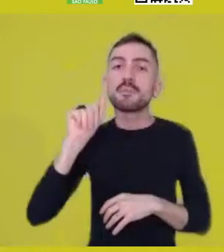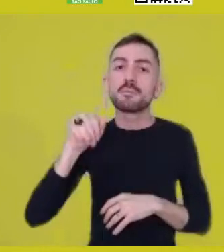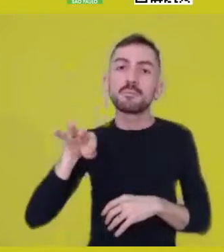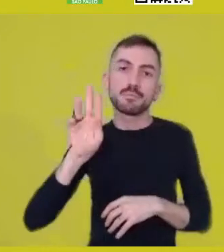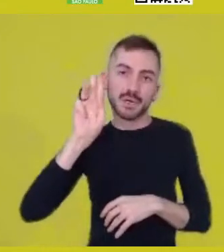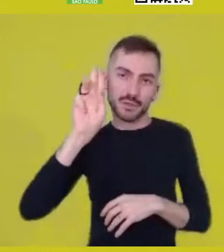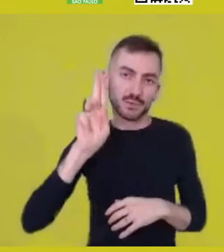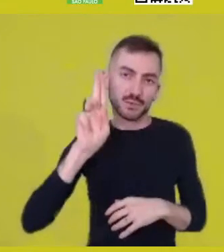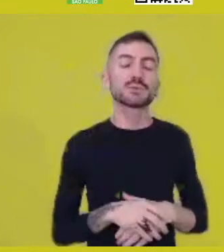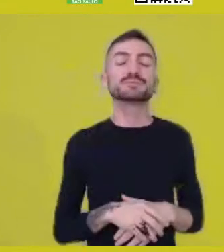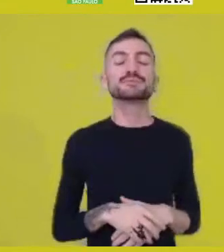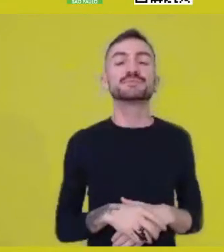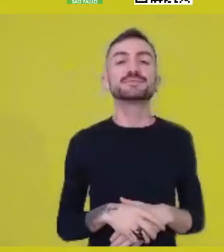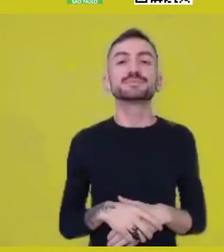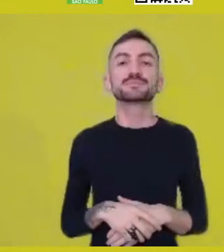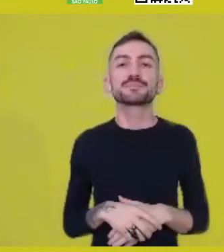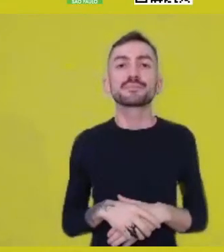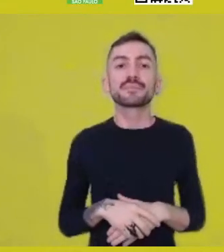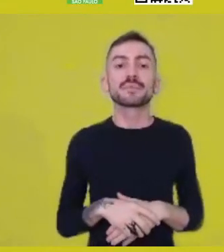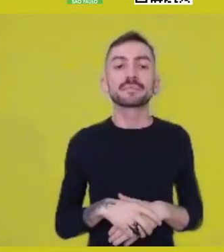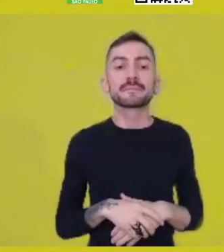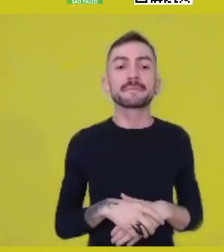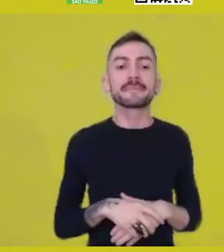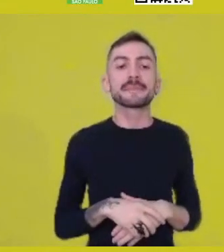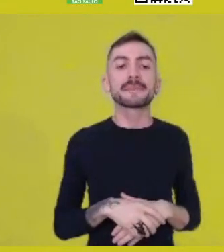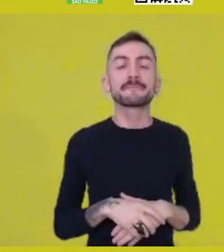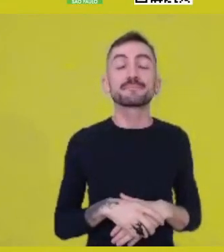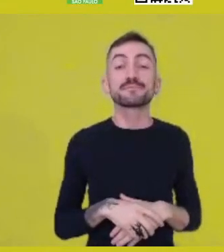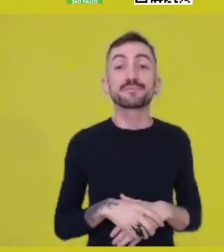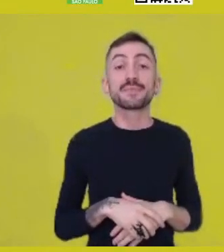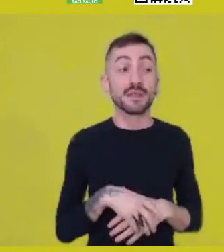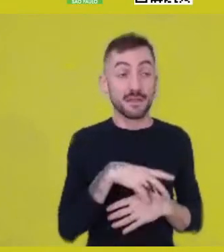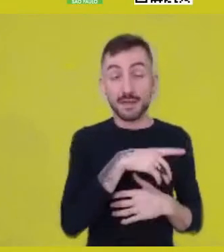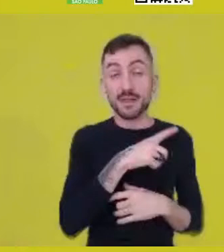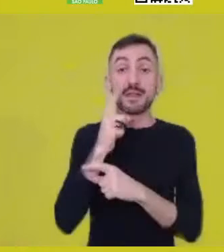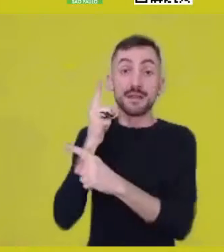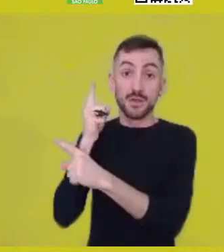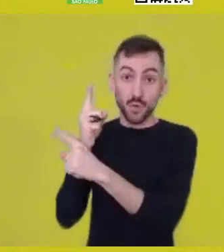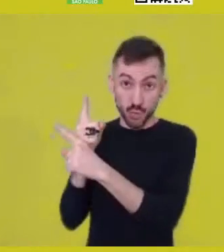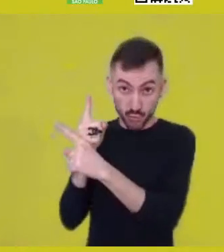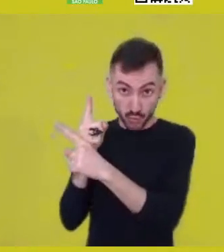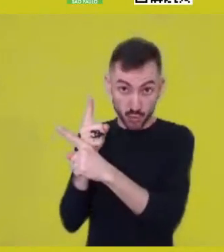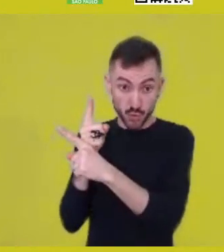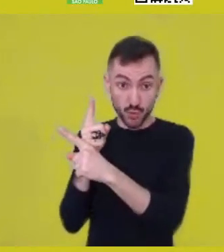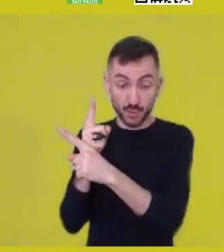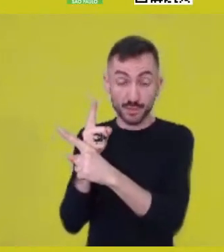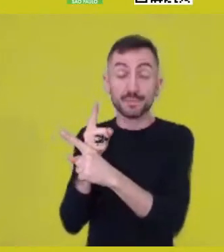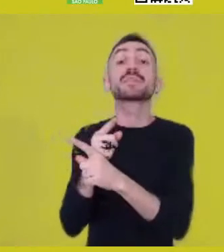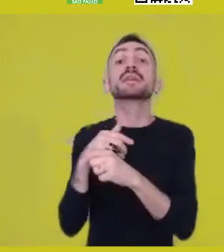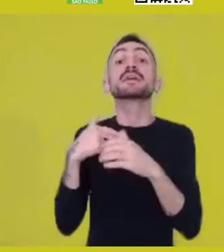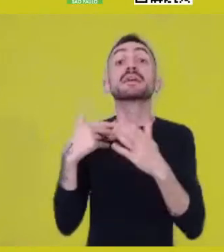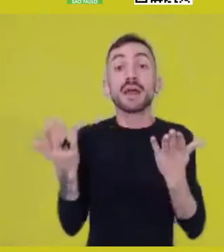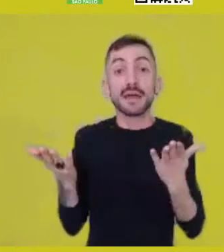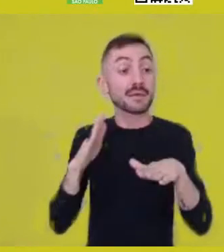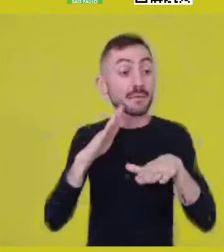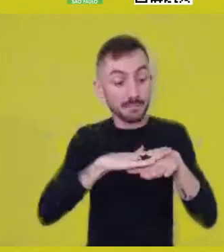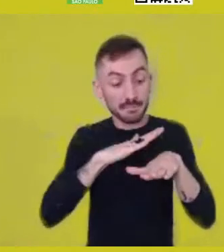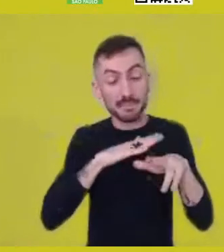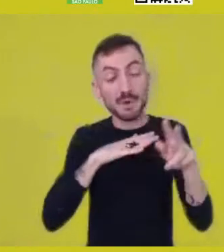From that, Placide Tempels himself deducted